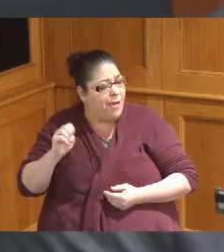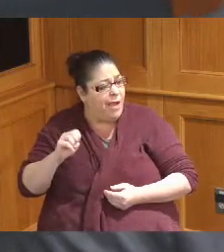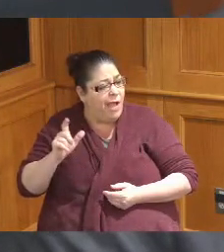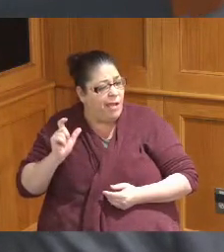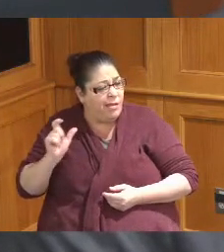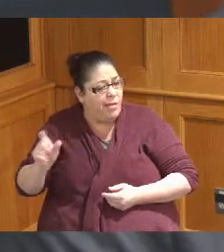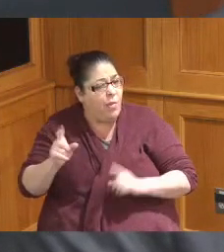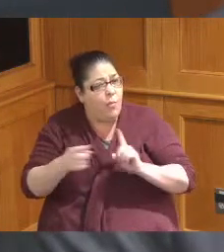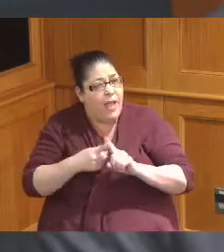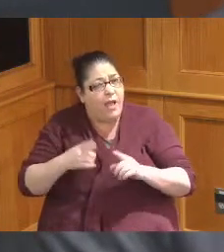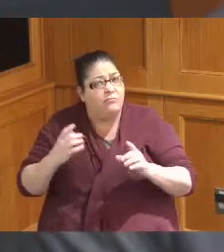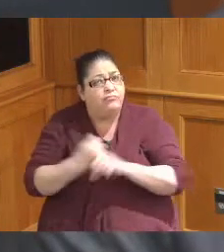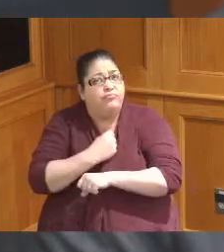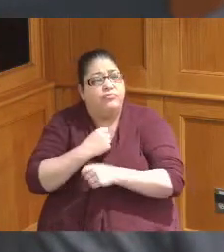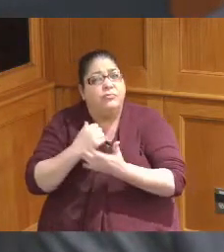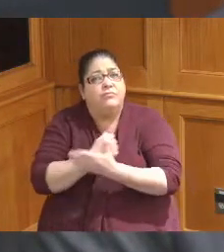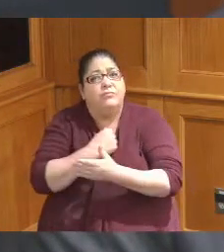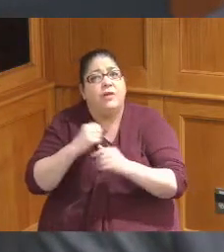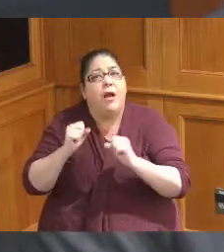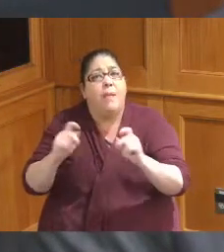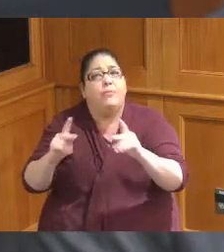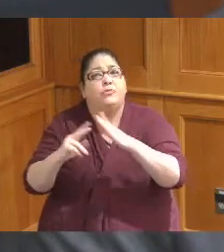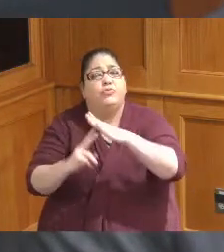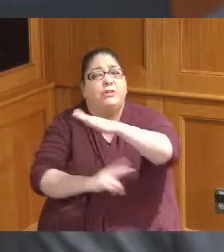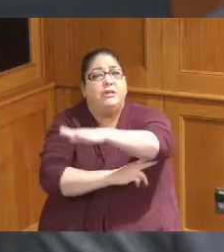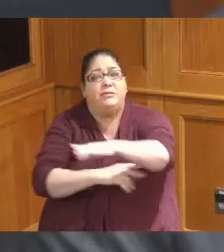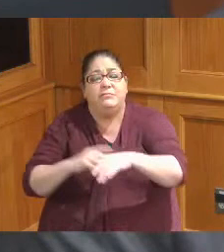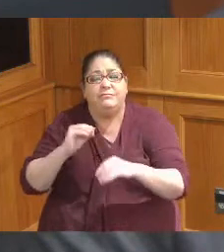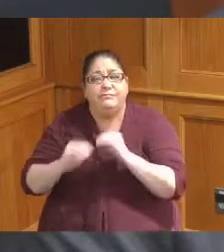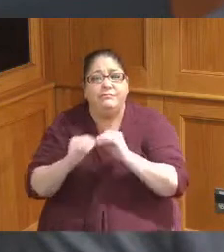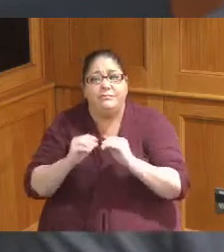to do that right and this seems like a really great opportunity to do that so I don't know